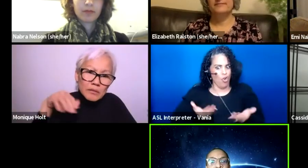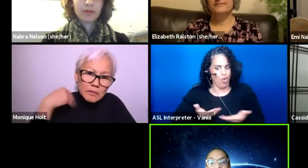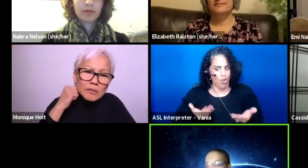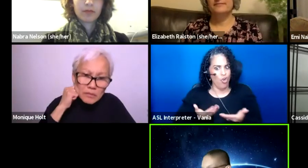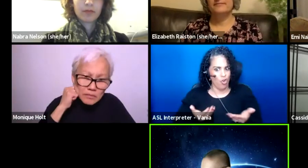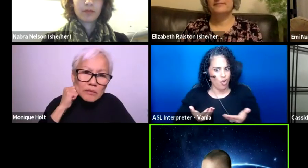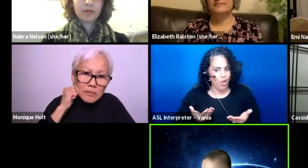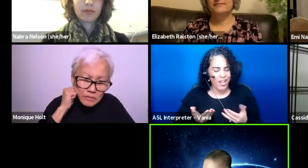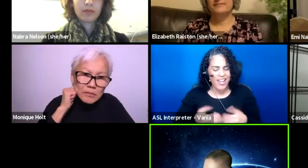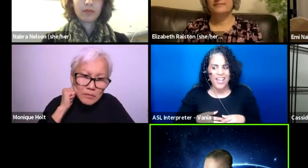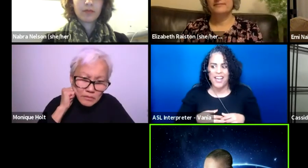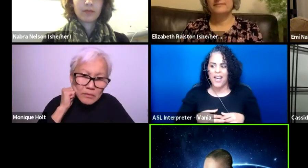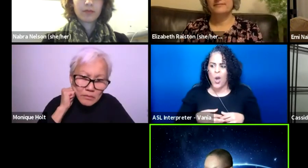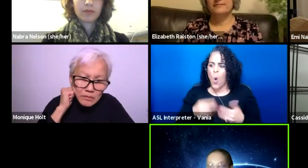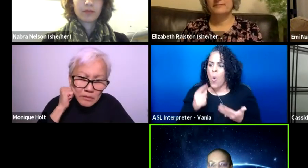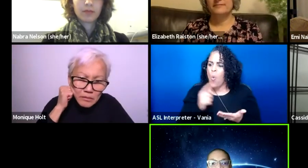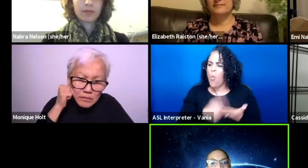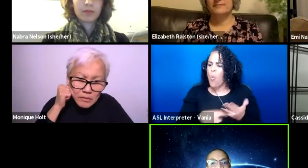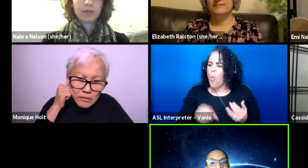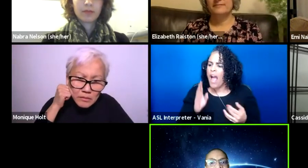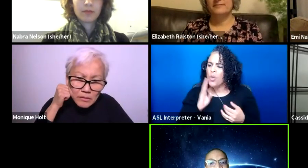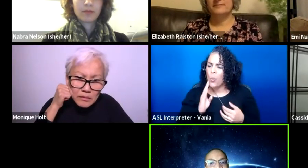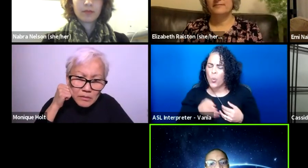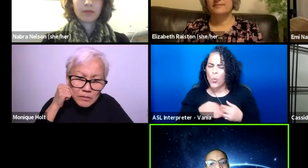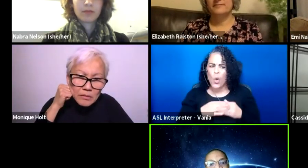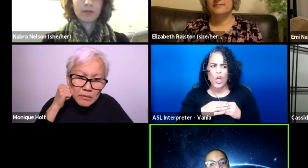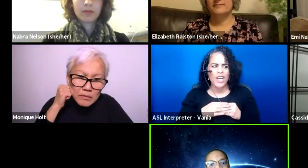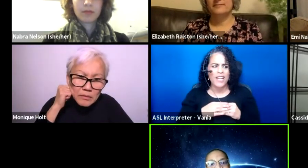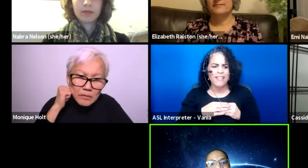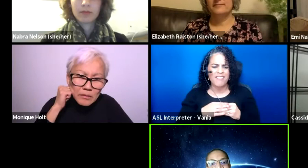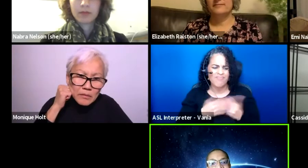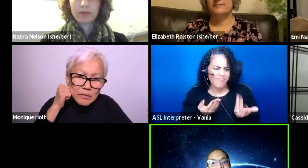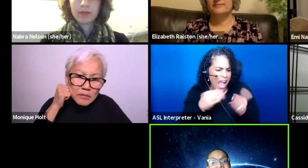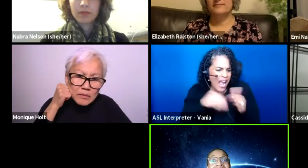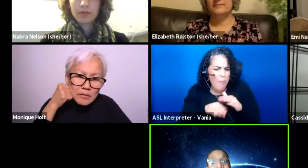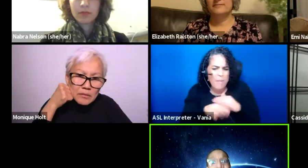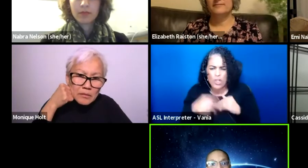what would accommodations look like in that space